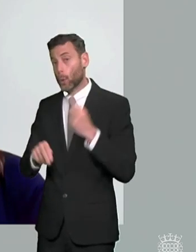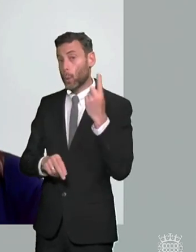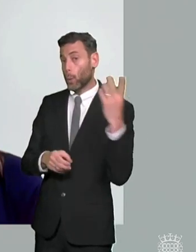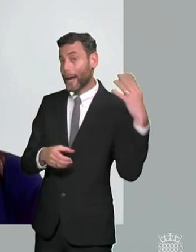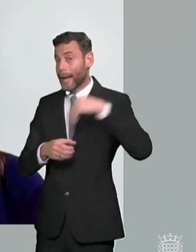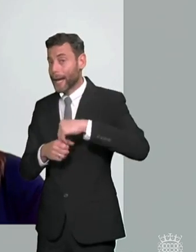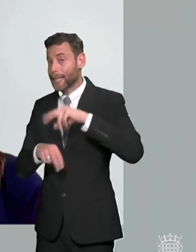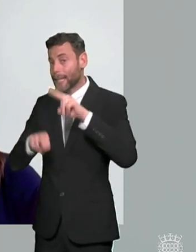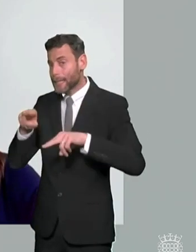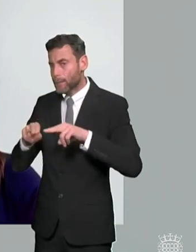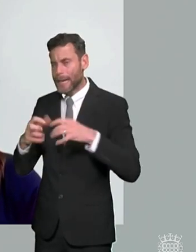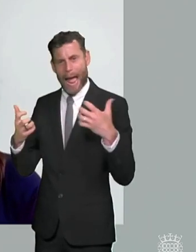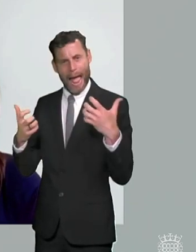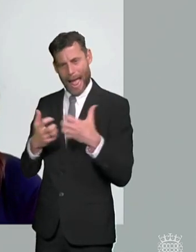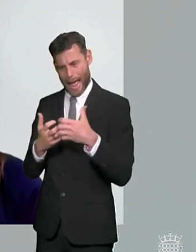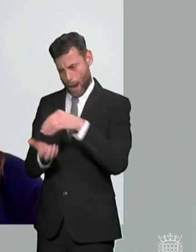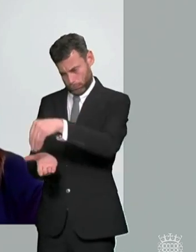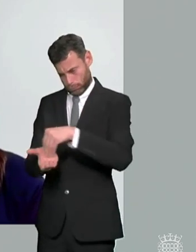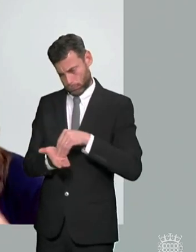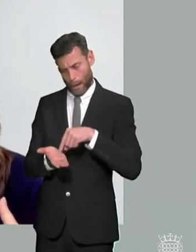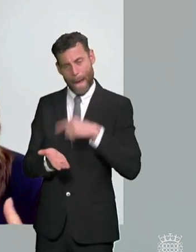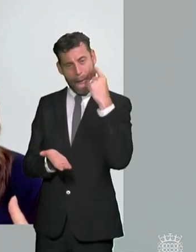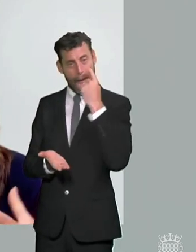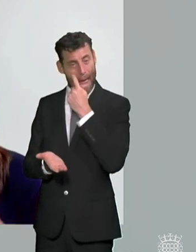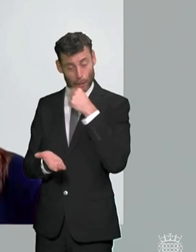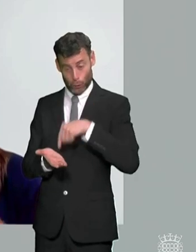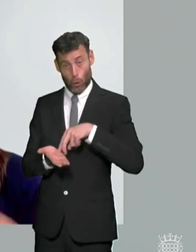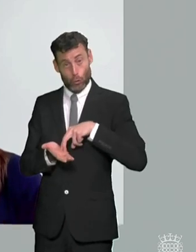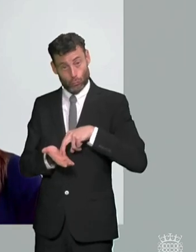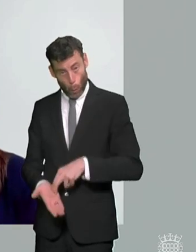and evidence collected should be recorded and monitored how how processes will be you know